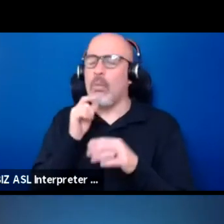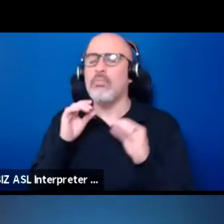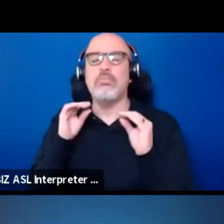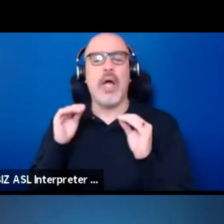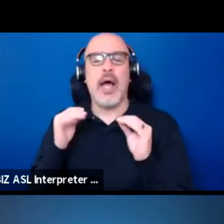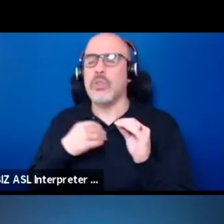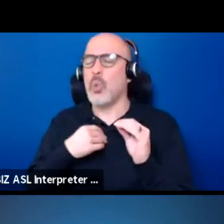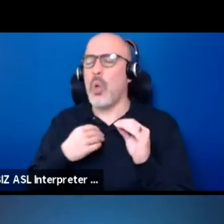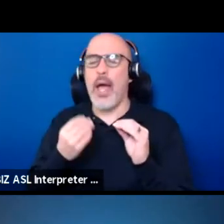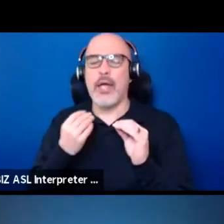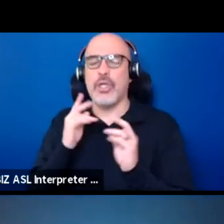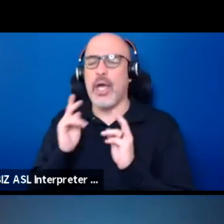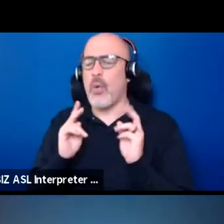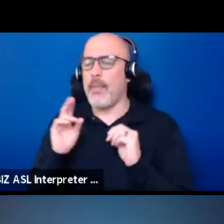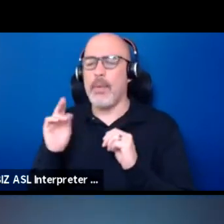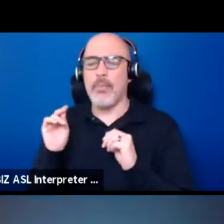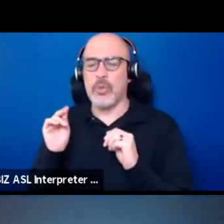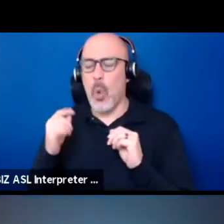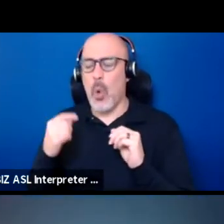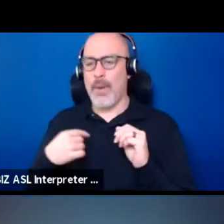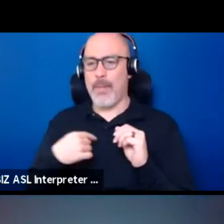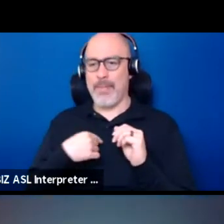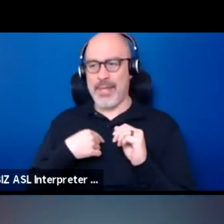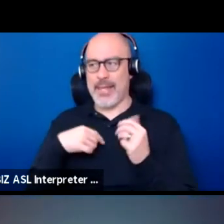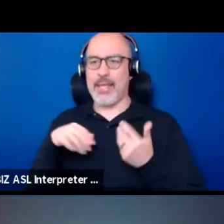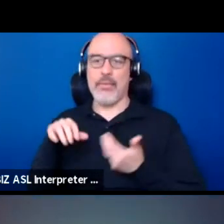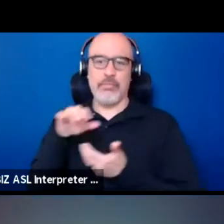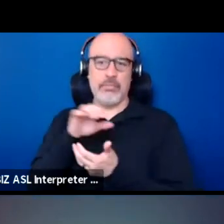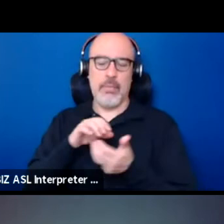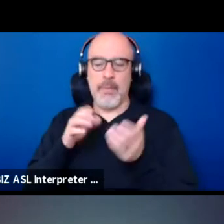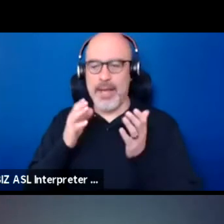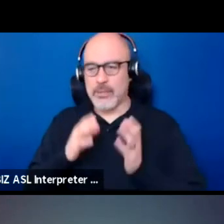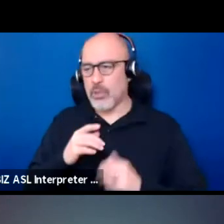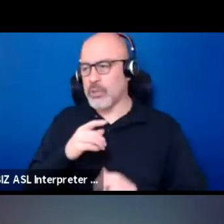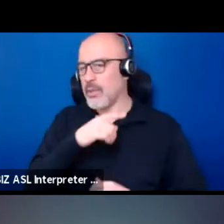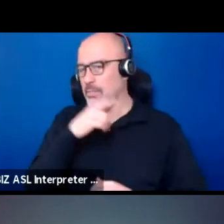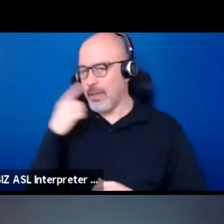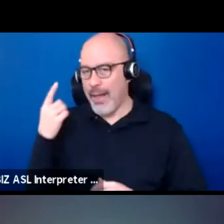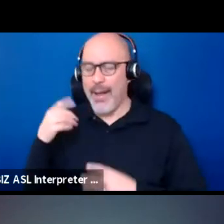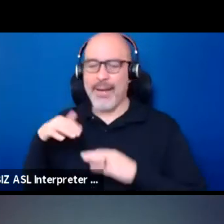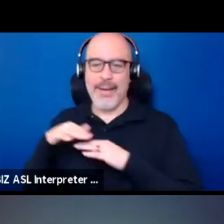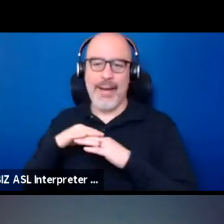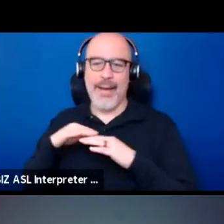or anything like that, but me being a mixed person, black and native, I know the intersectionalities